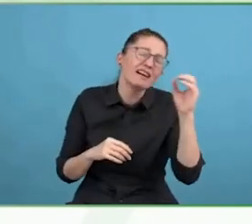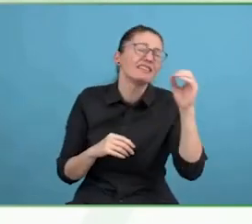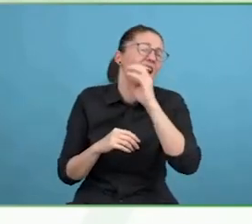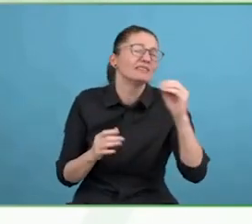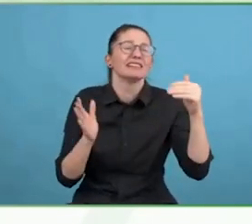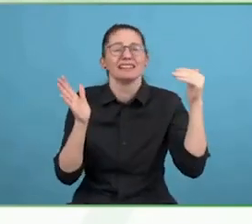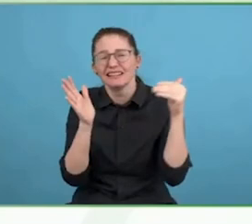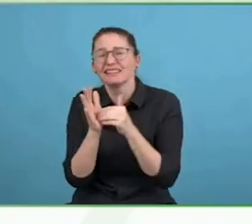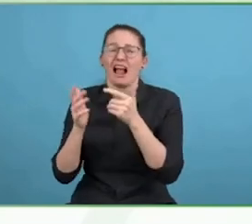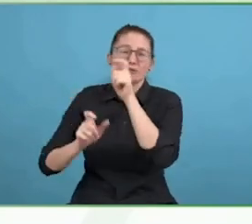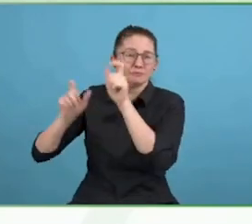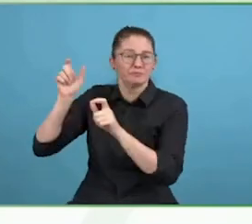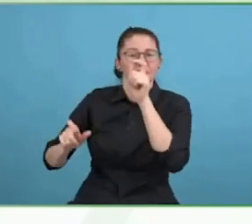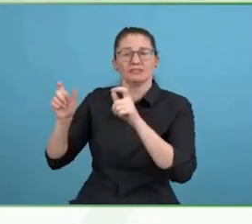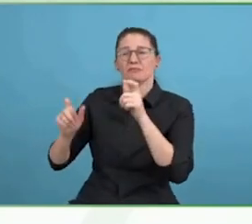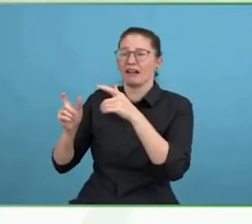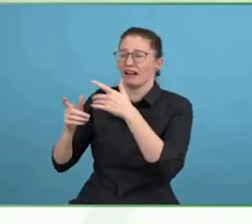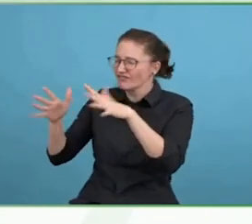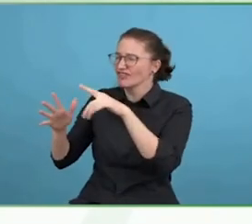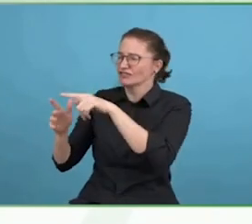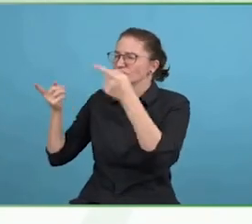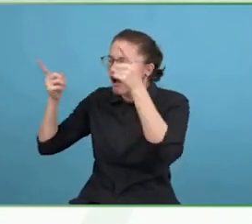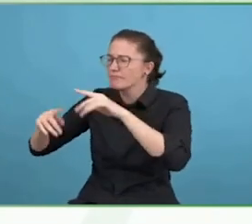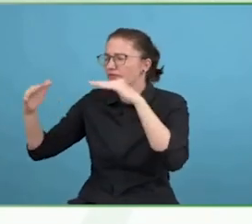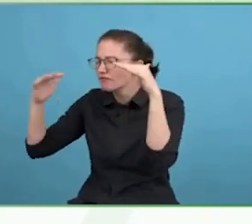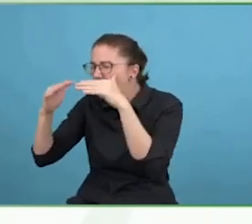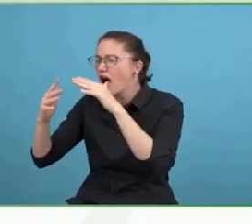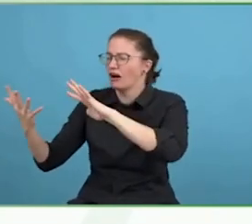Eventually, he invited me to come visit the next day where he lived with his sister.